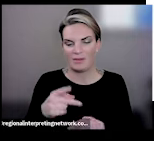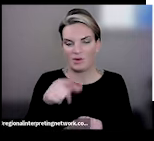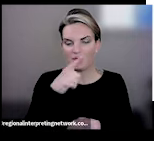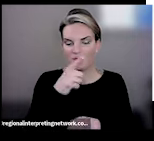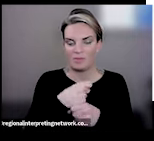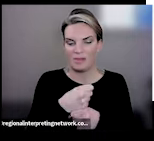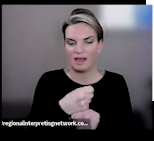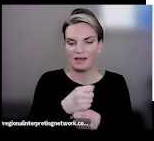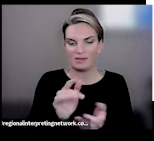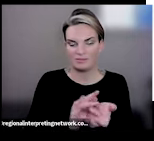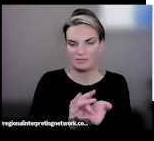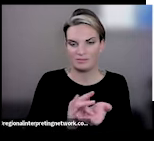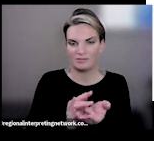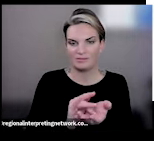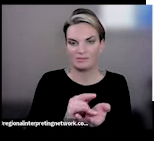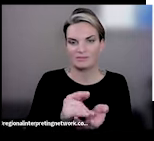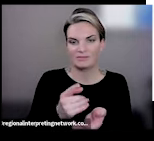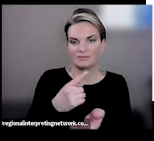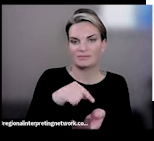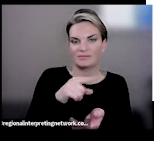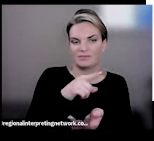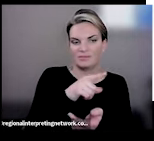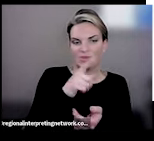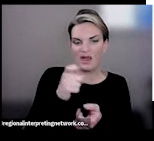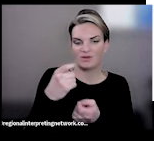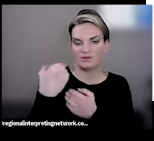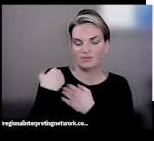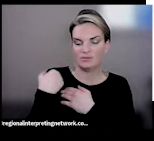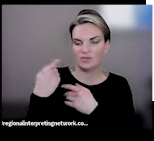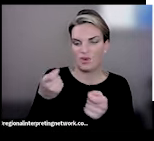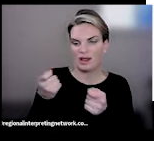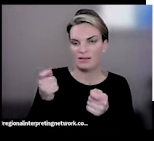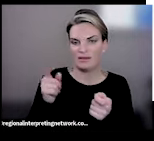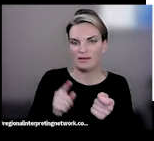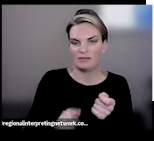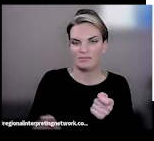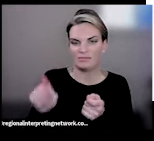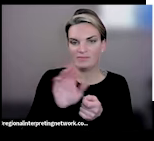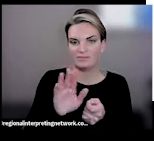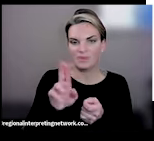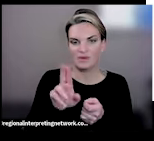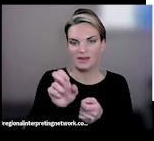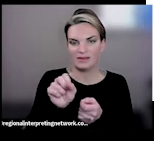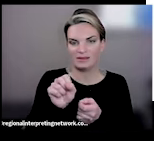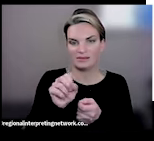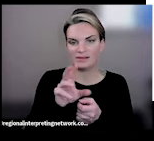regulating all of these these drug makers in the US, as well as any drug makers outside of the